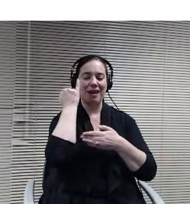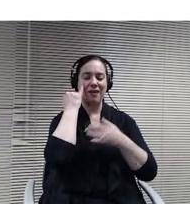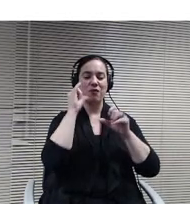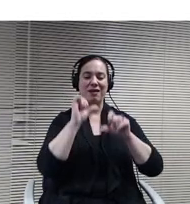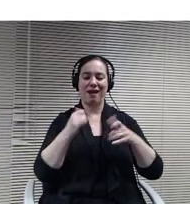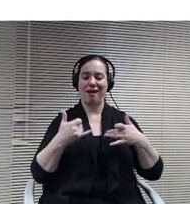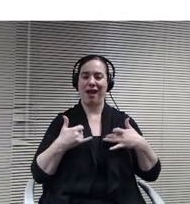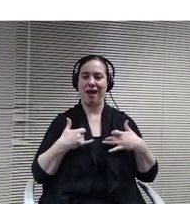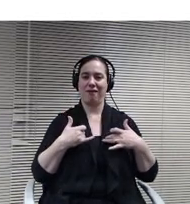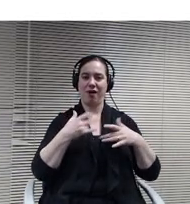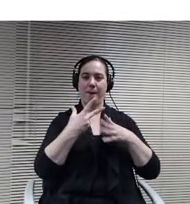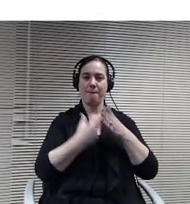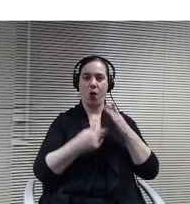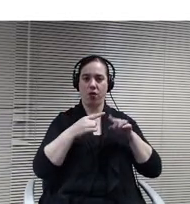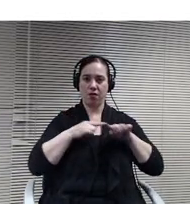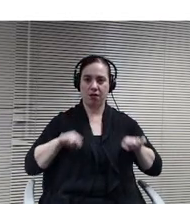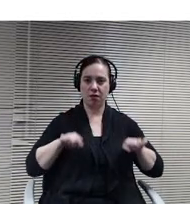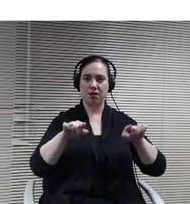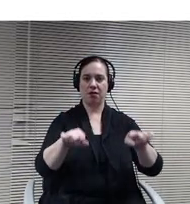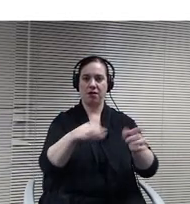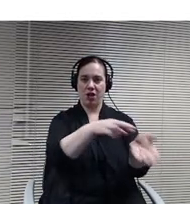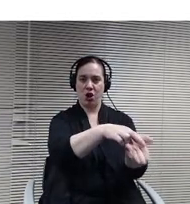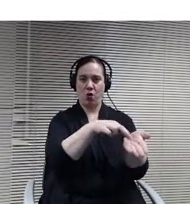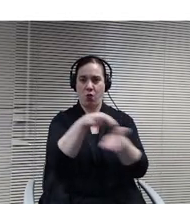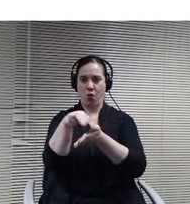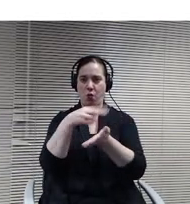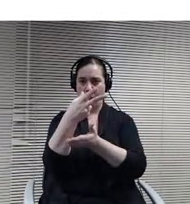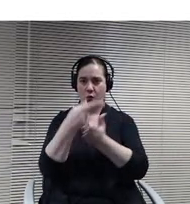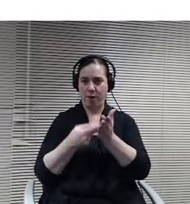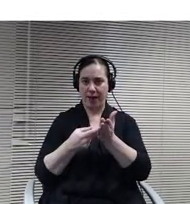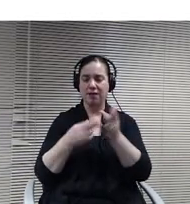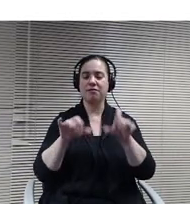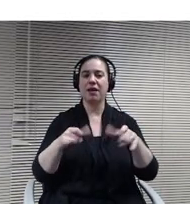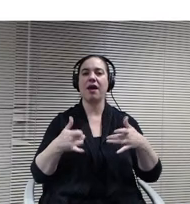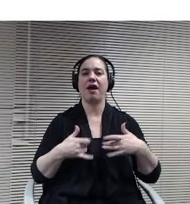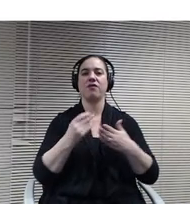sure students are able to have that opportunity? So that is a piece specifically related to